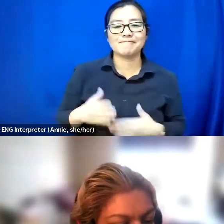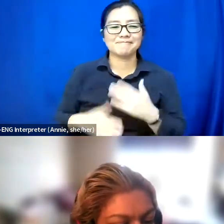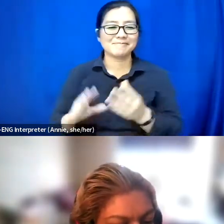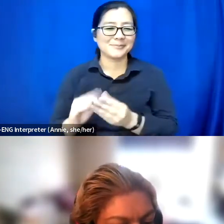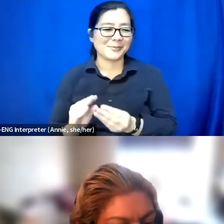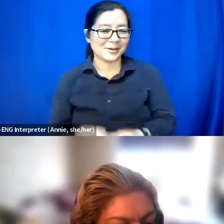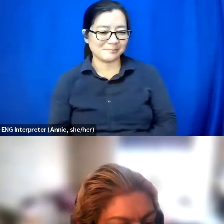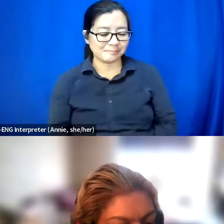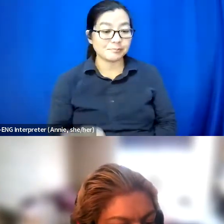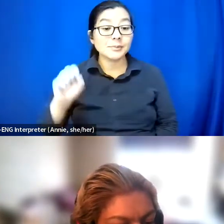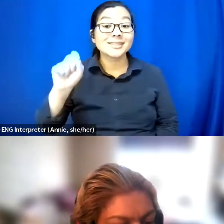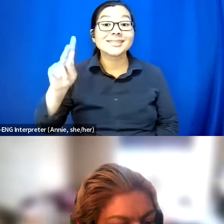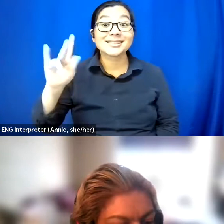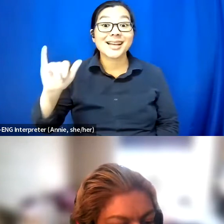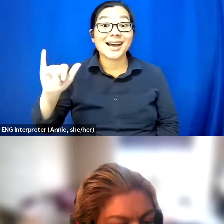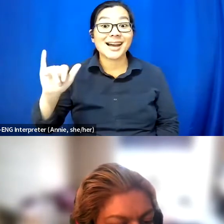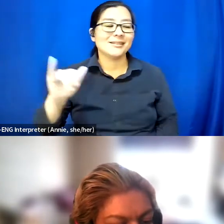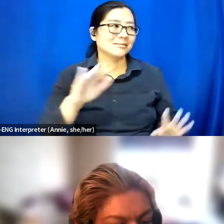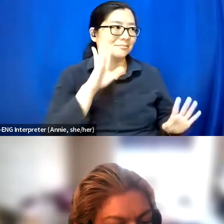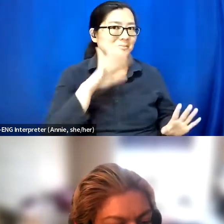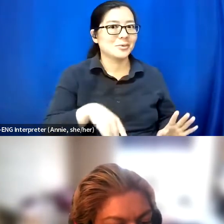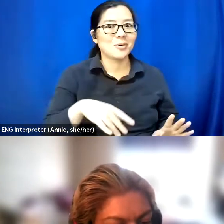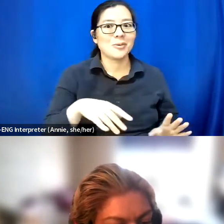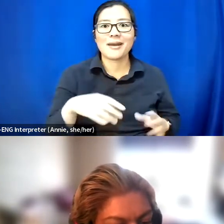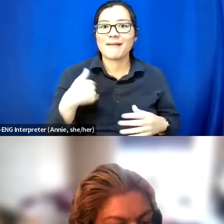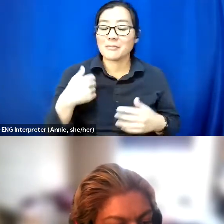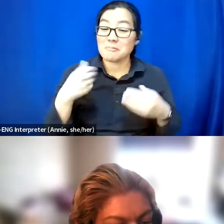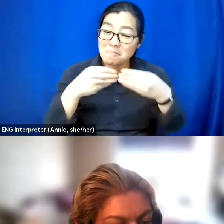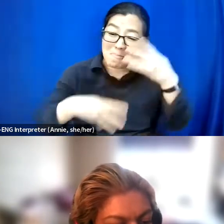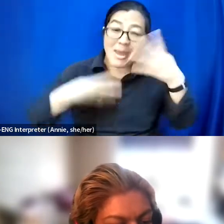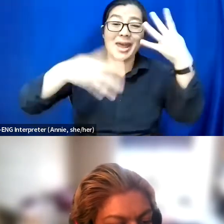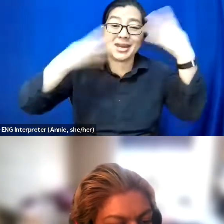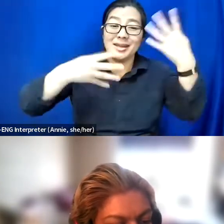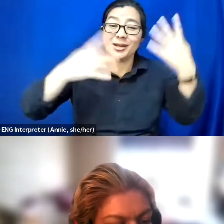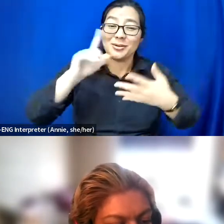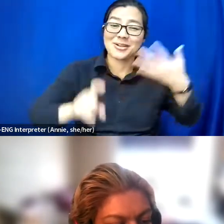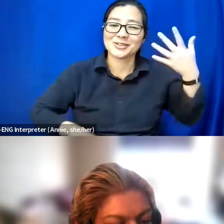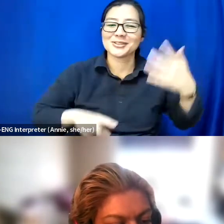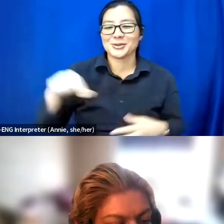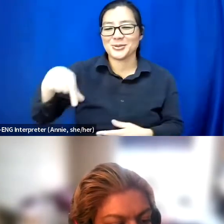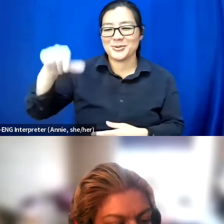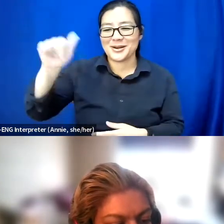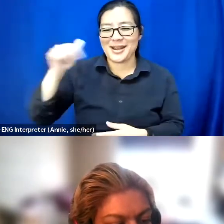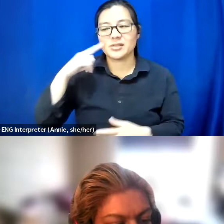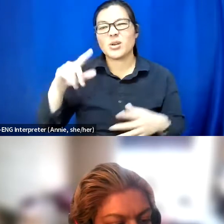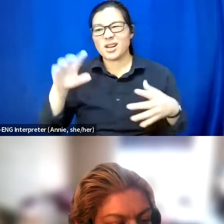This is Sky speaking. I know we have a lot of questions in the Q&A. So I'll start. I'm going to do them out of order though.